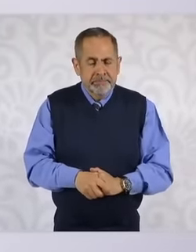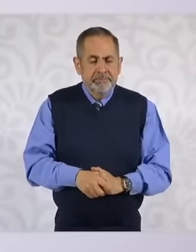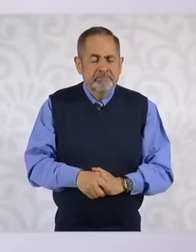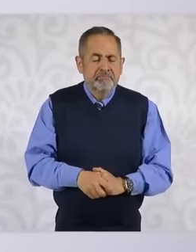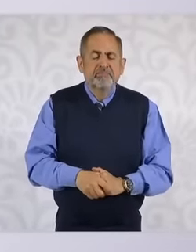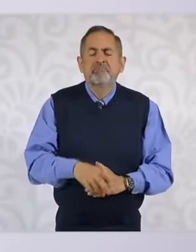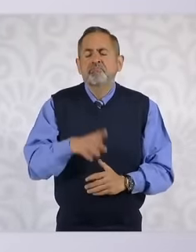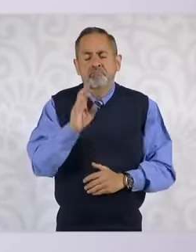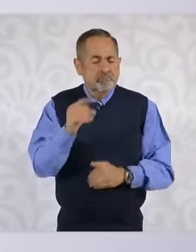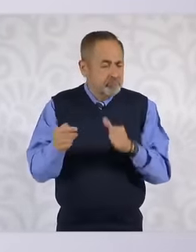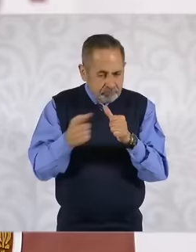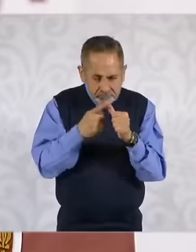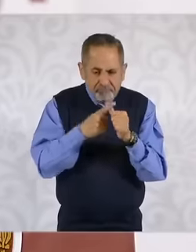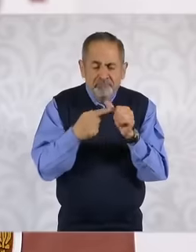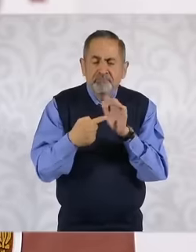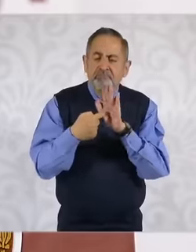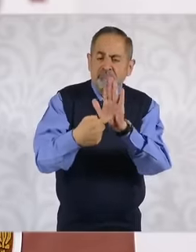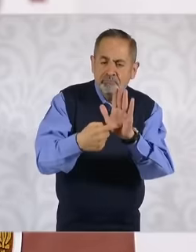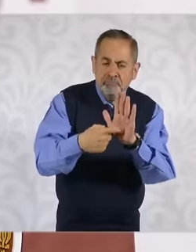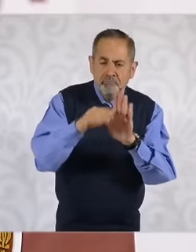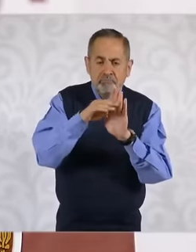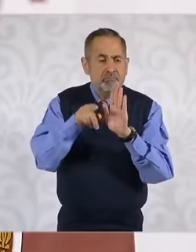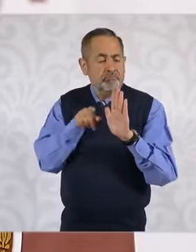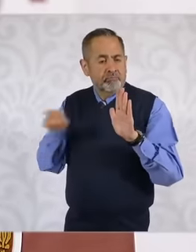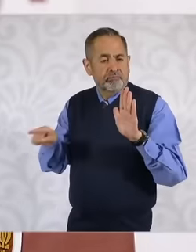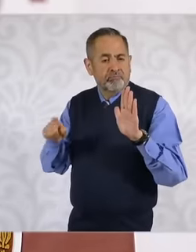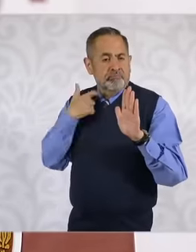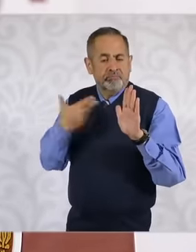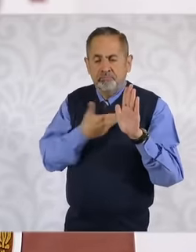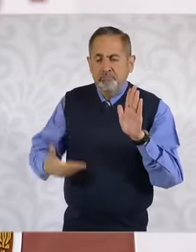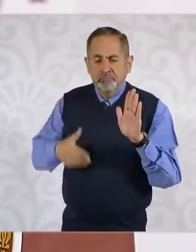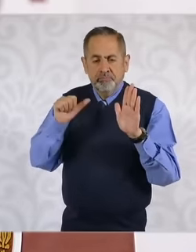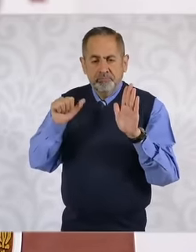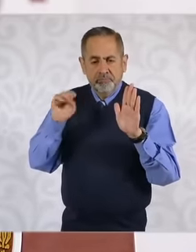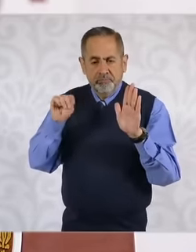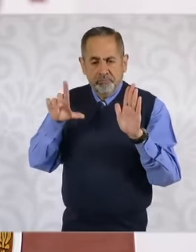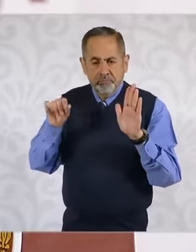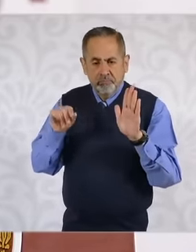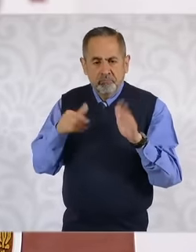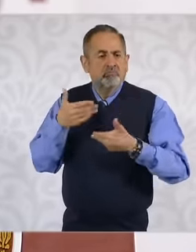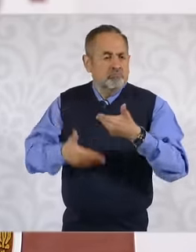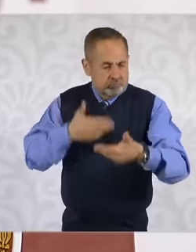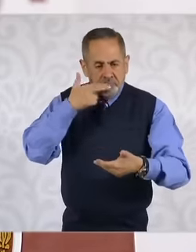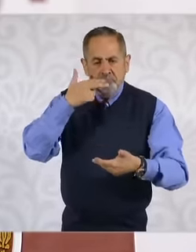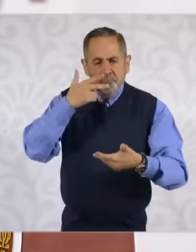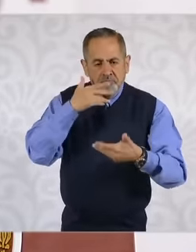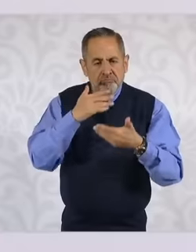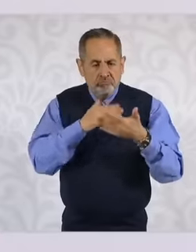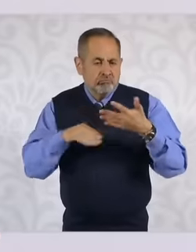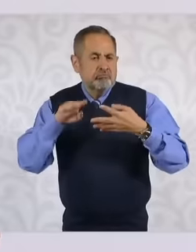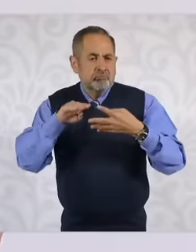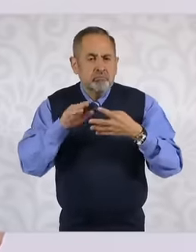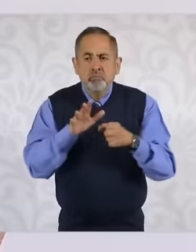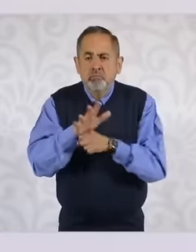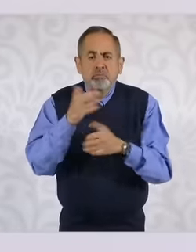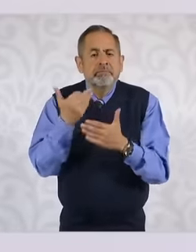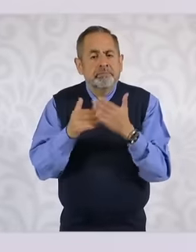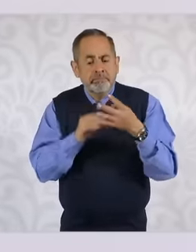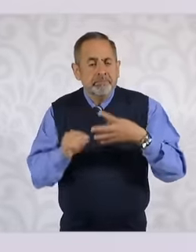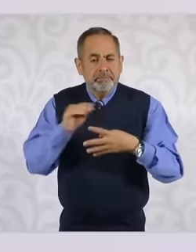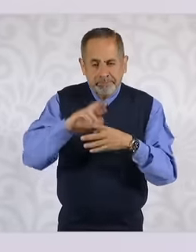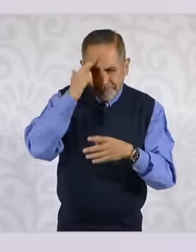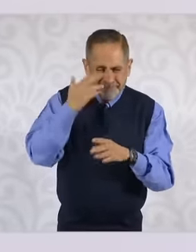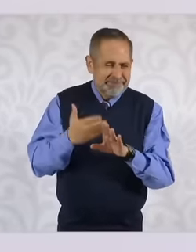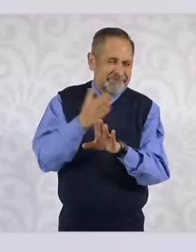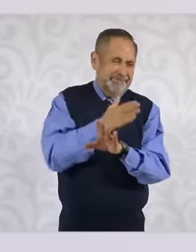President López Obrador advanced. Remember that before there was popular insurance, popular insurance